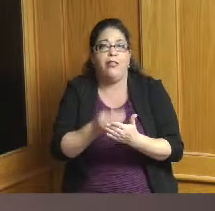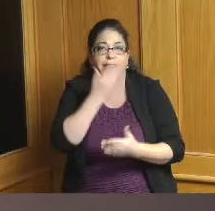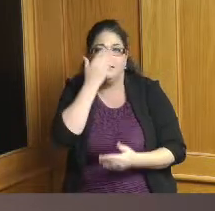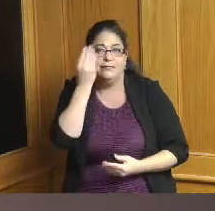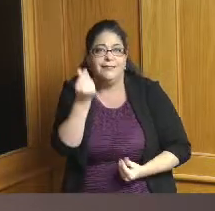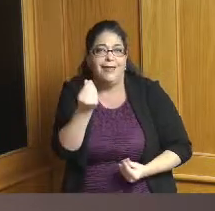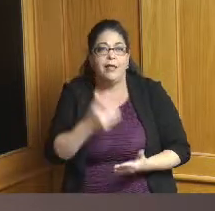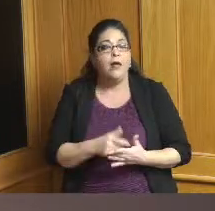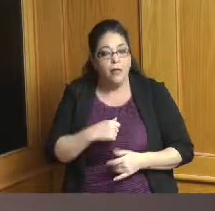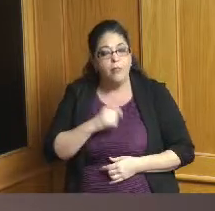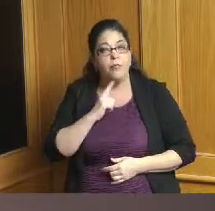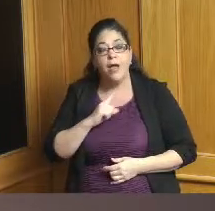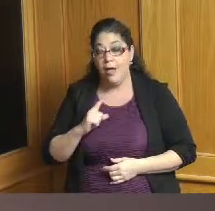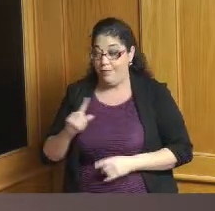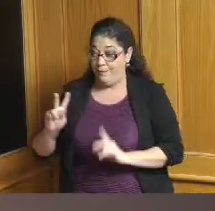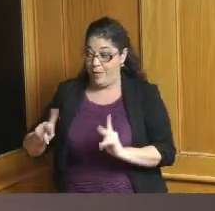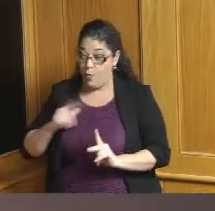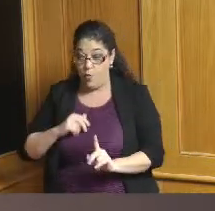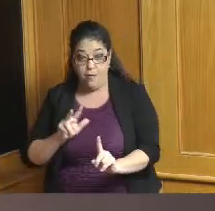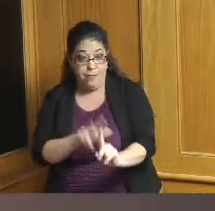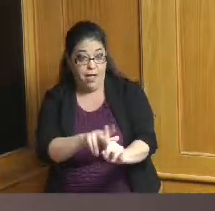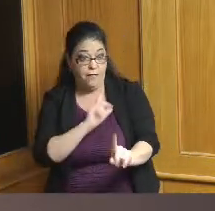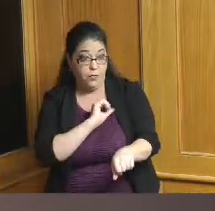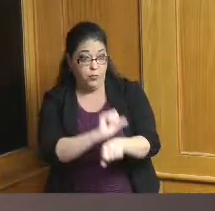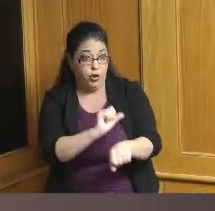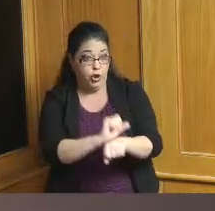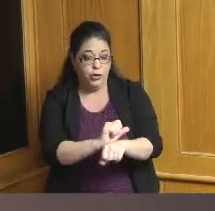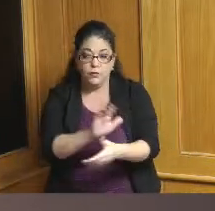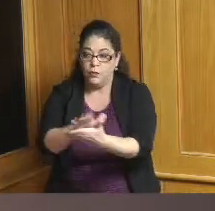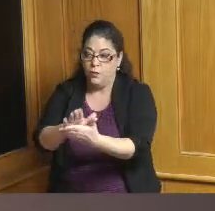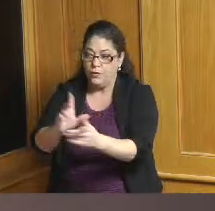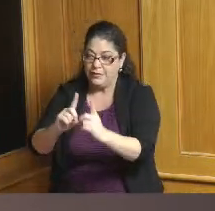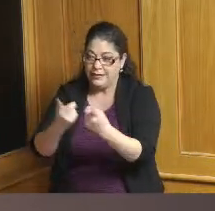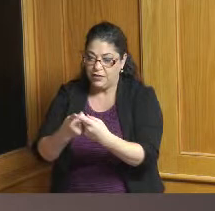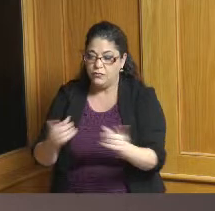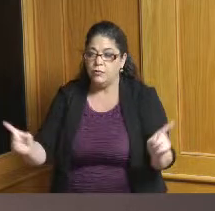between those applicants and the school district because of the importance of this agreement